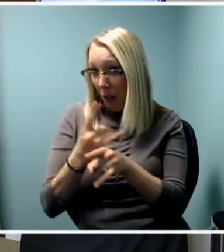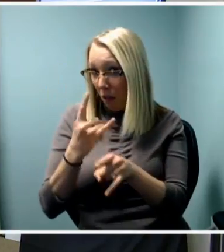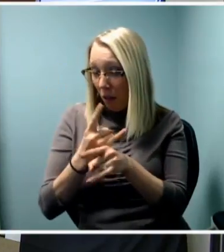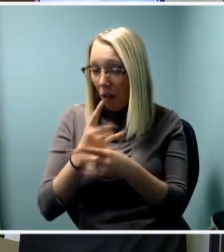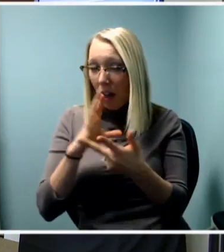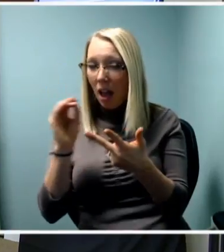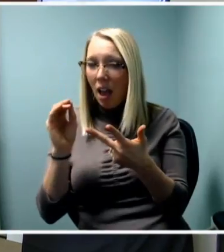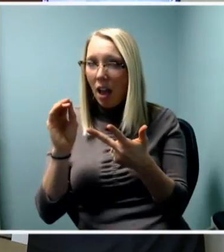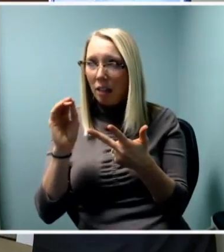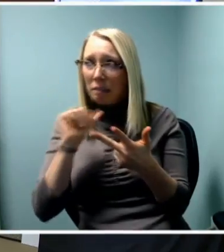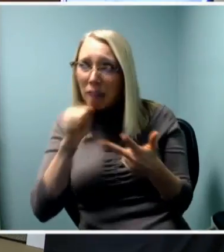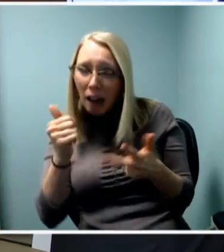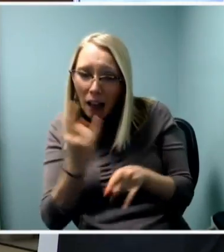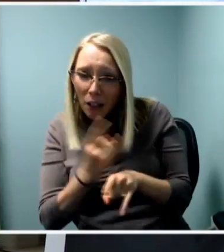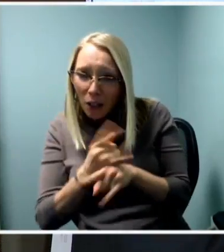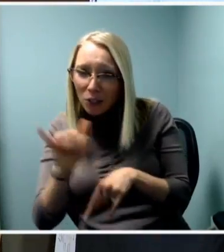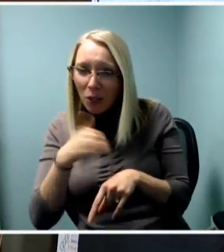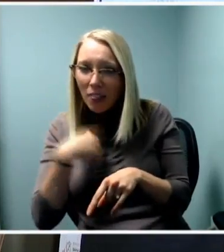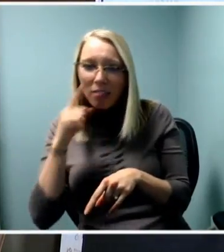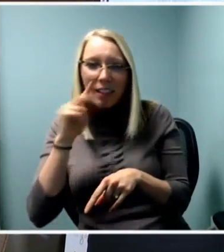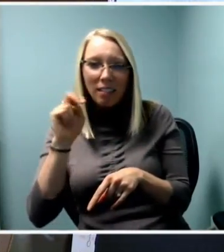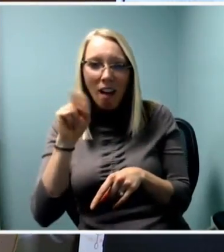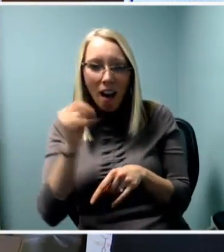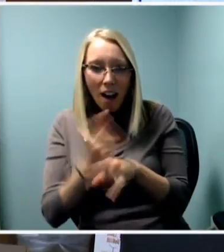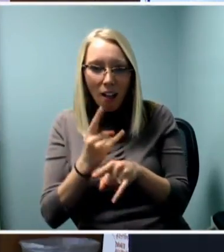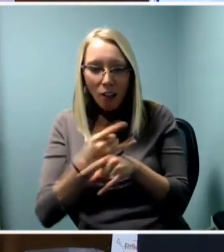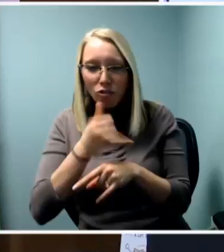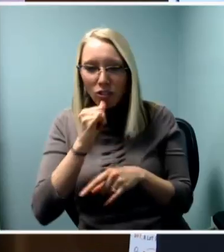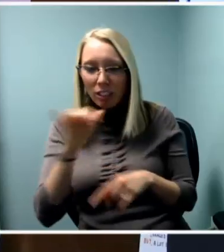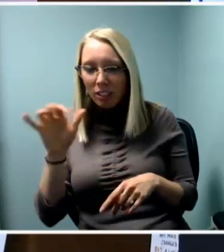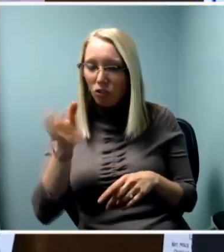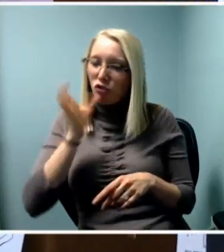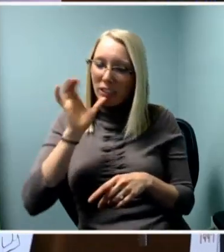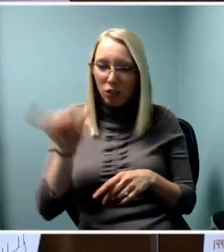Exactly. So all we want to do is hear the reports.